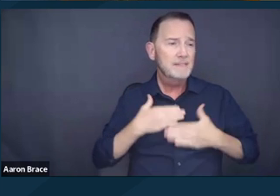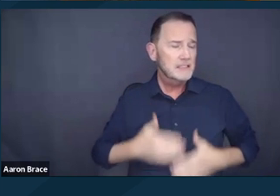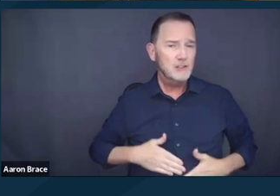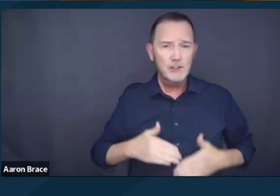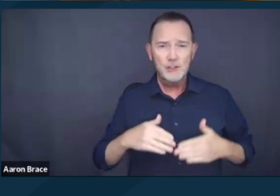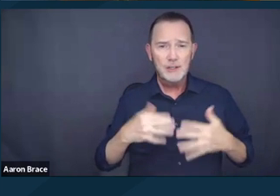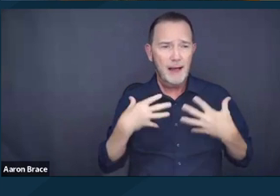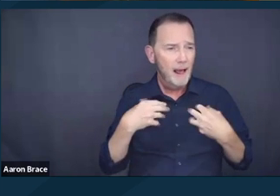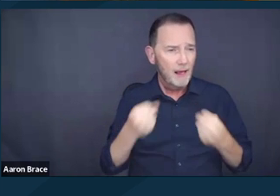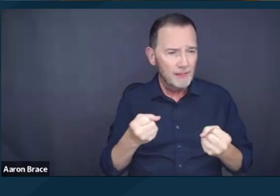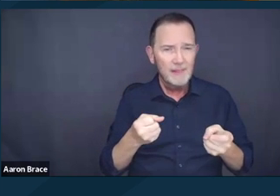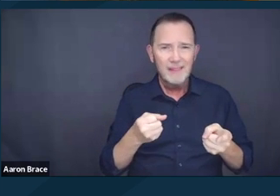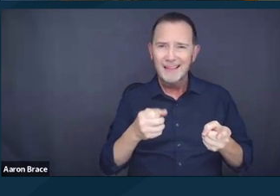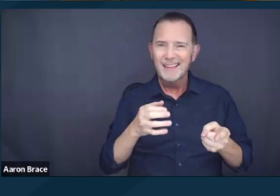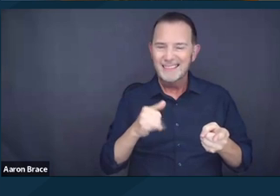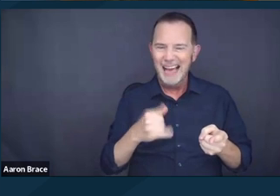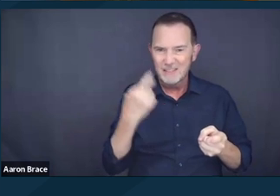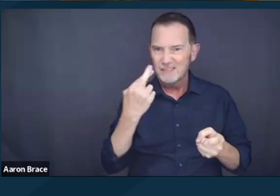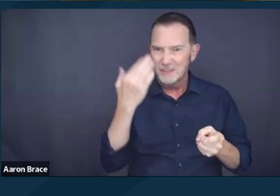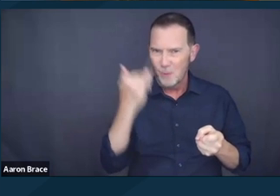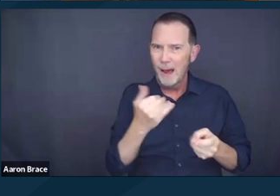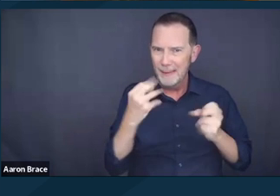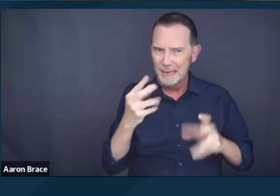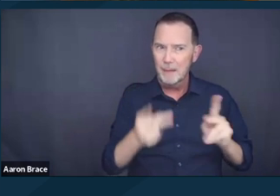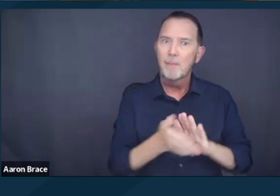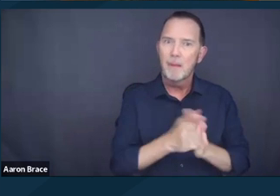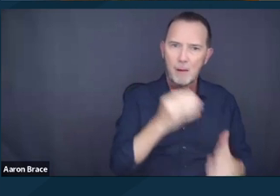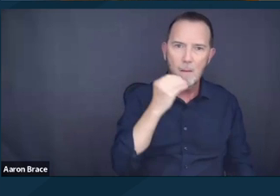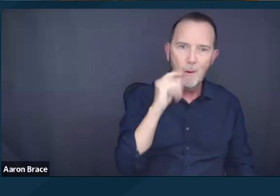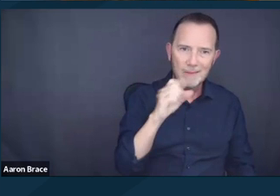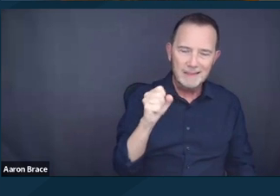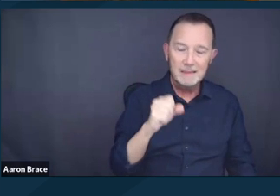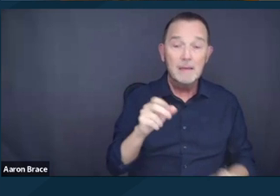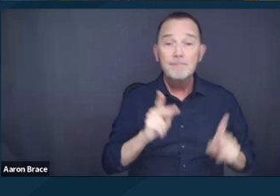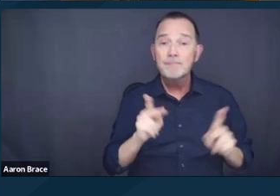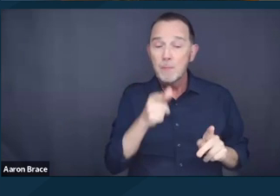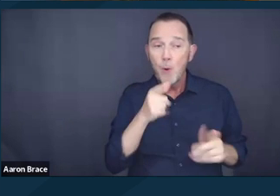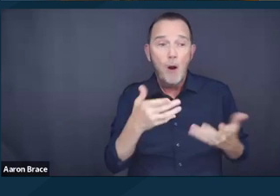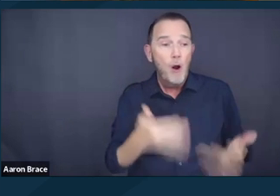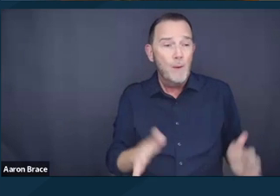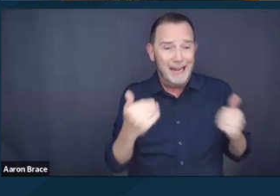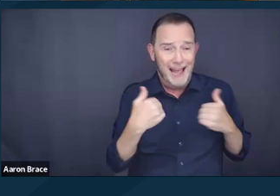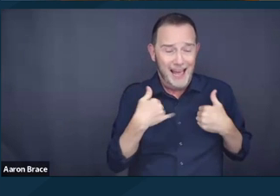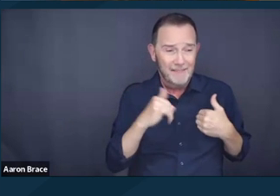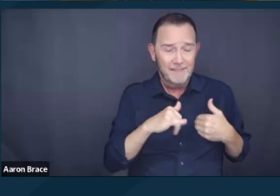noting further that individuals that are already suffering from these challenges may have no place to go if they're evicted from